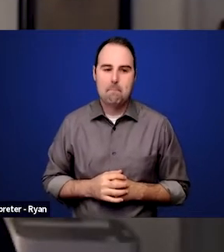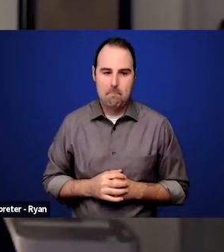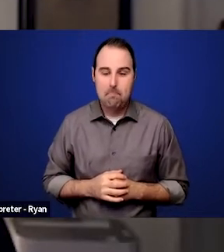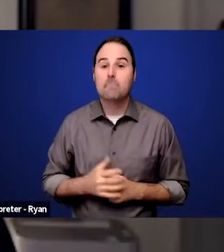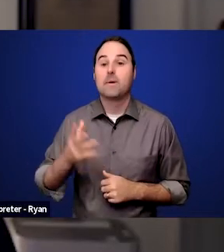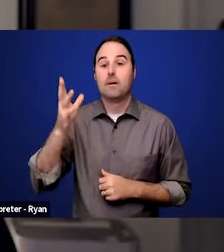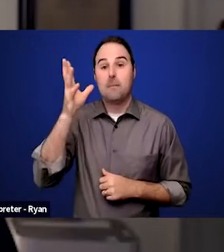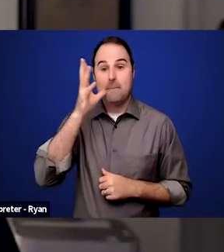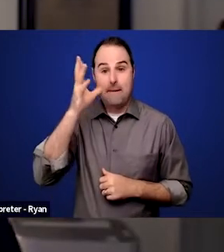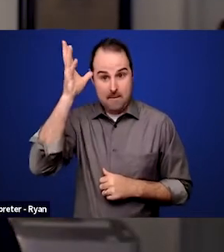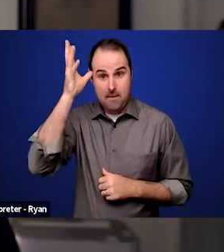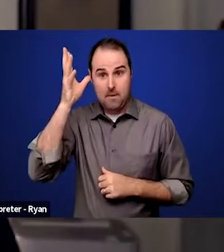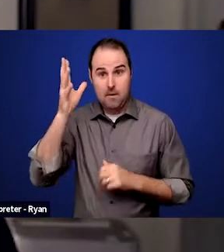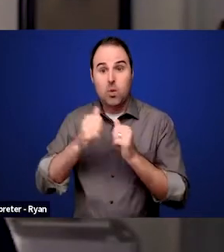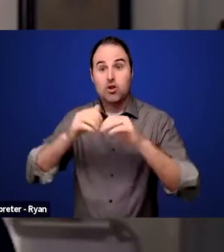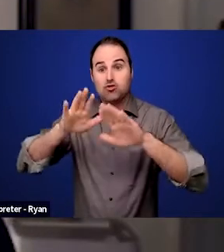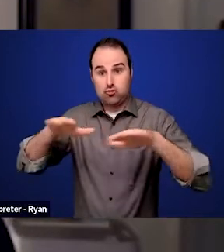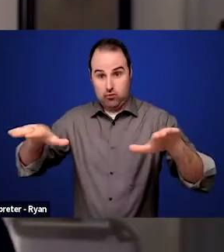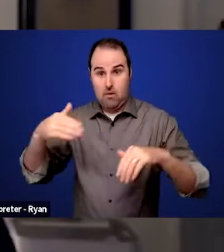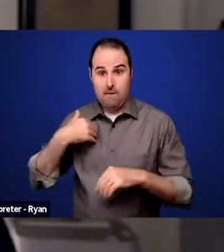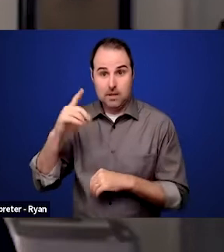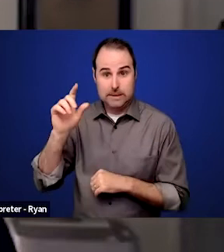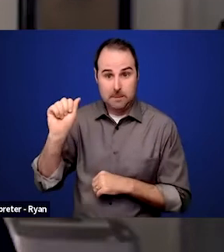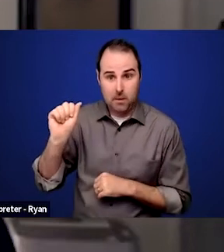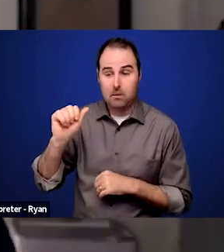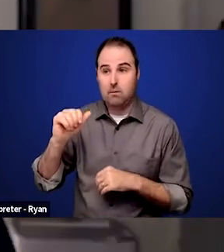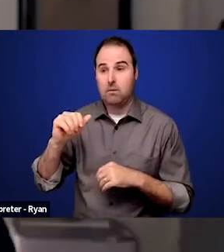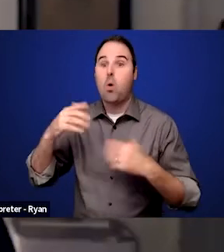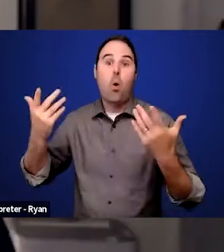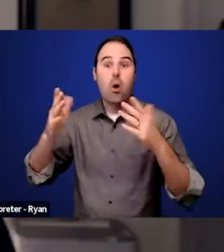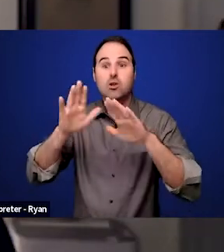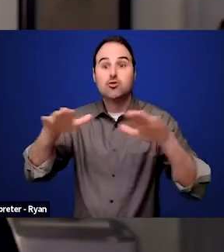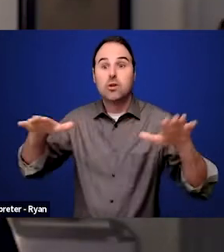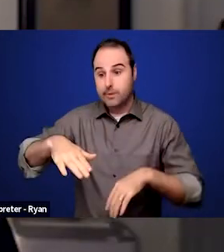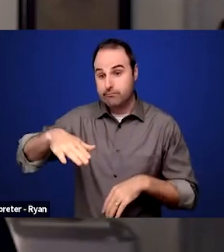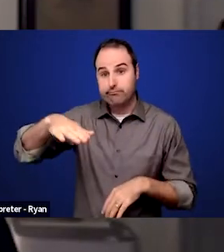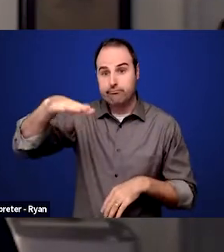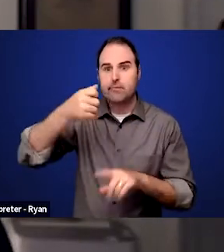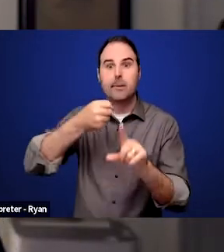as they're getting older, you don't necessarily really understand the barrier